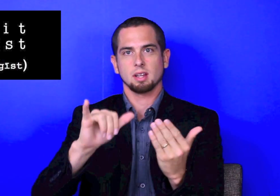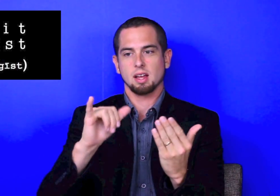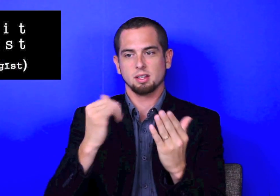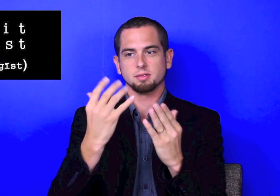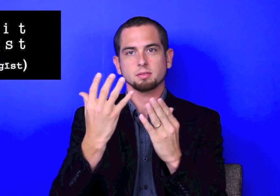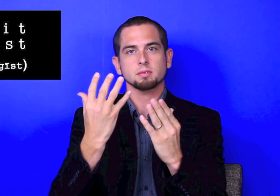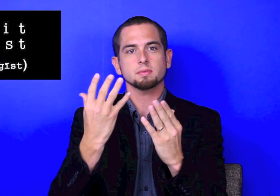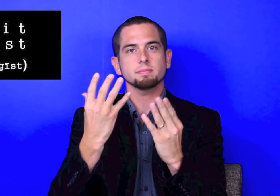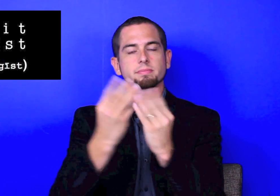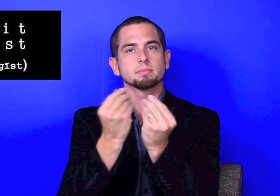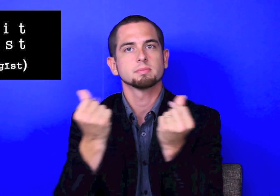What is the Deaf community's place on Earth at any given year, month, our progress.